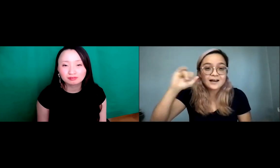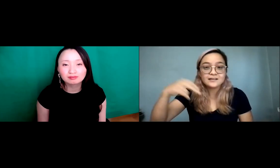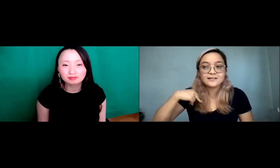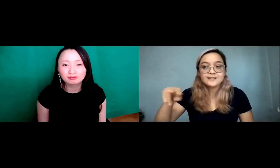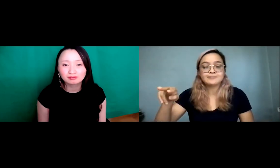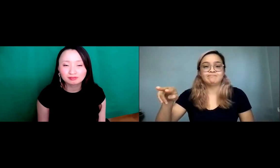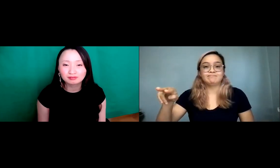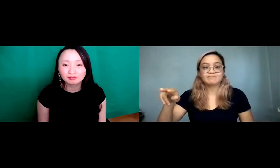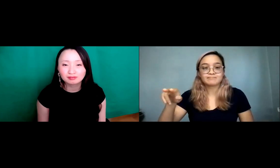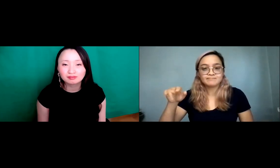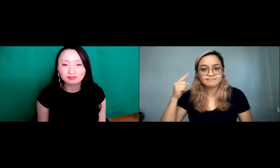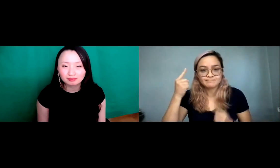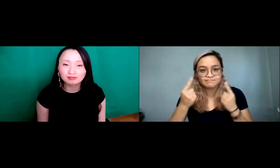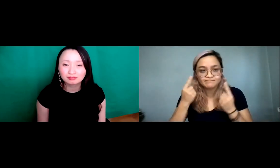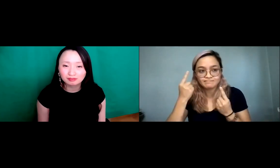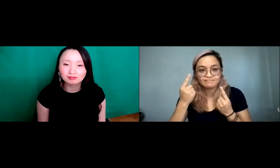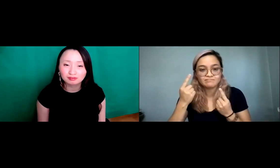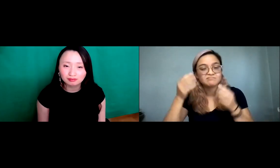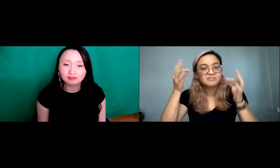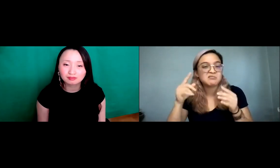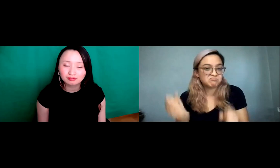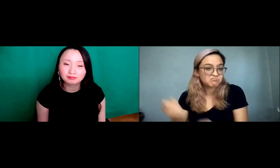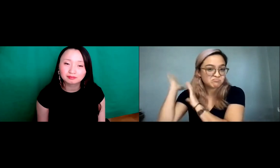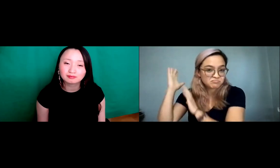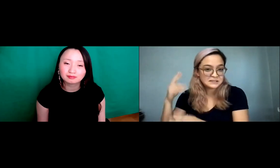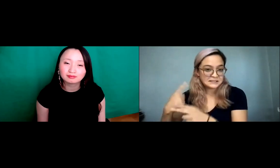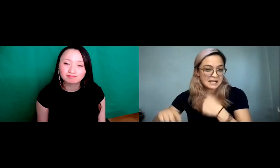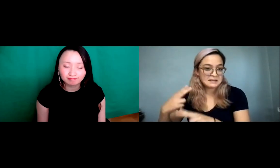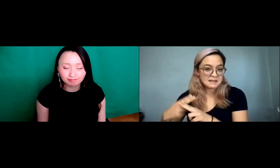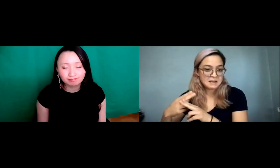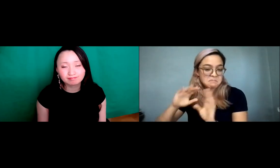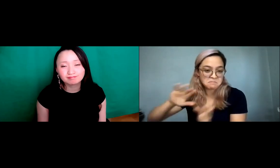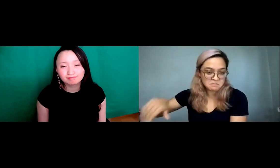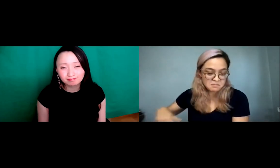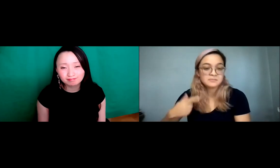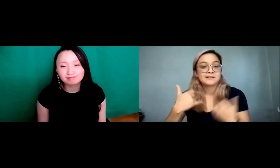me, Oh, you got that signing because your eyes. That's why, and I was like, really what.